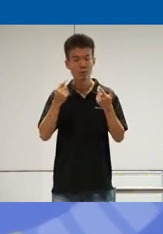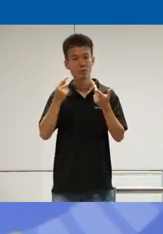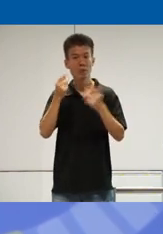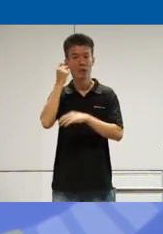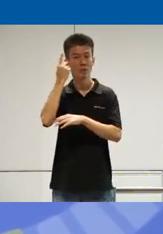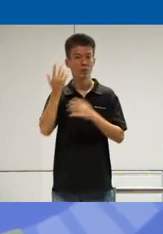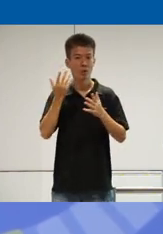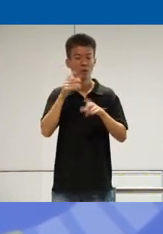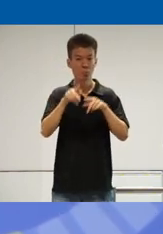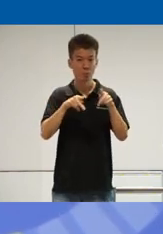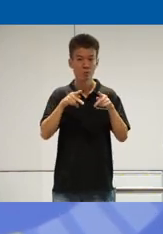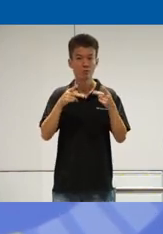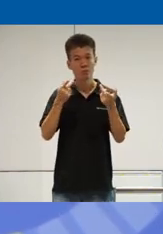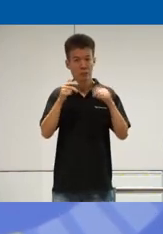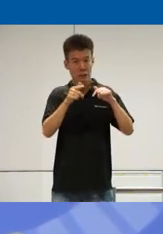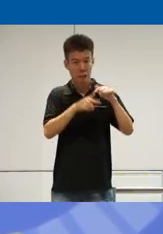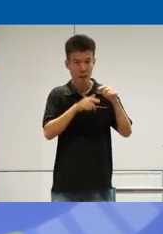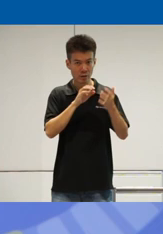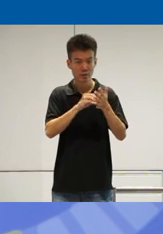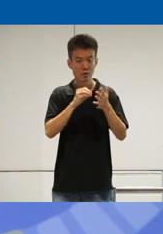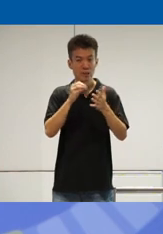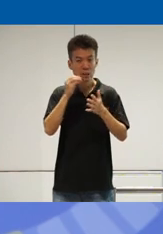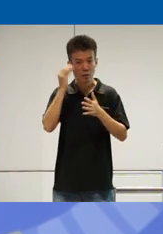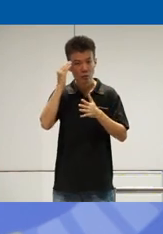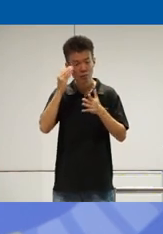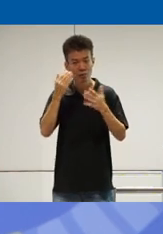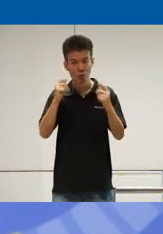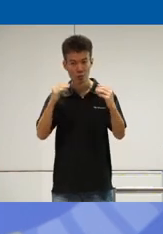what people uh are lacking in their knowledge and try to bridge that Gap and try to make it